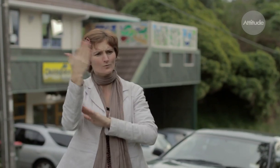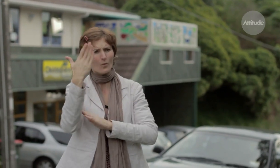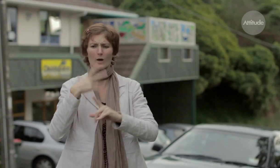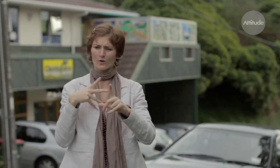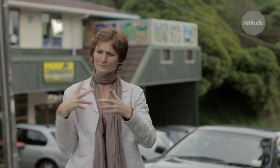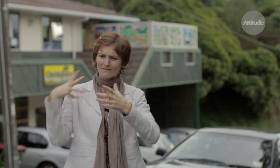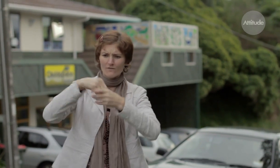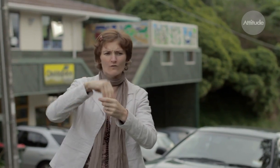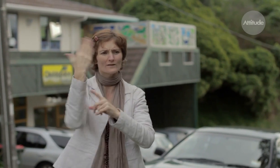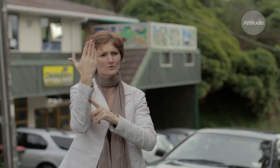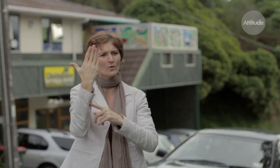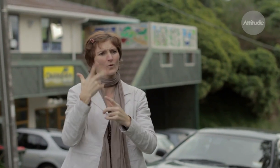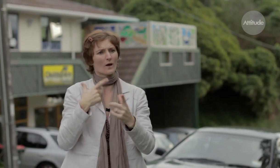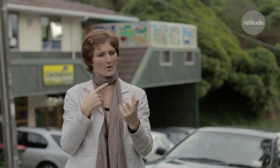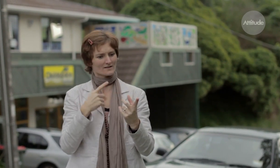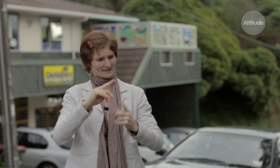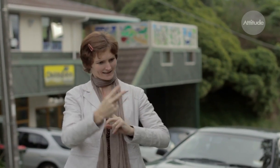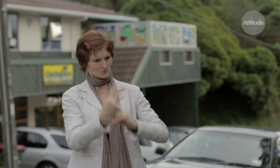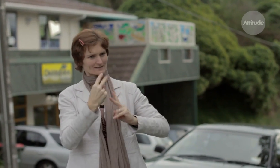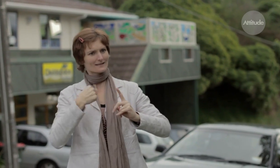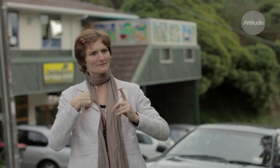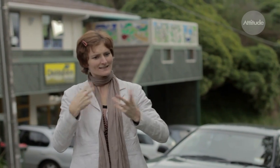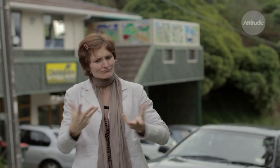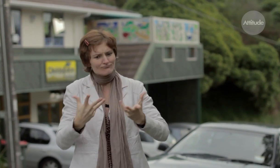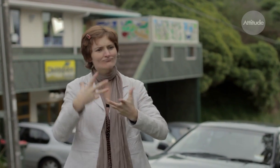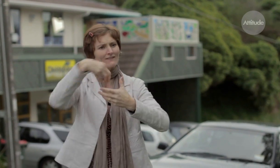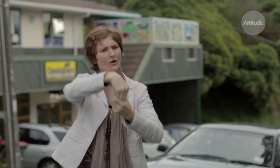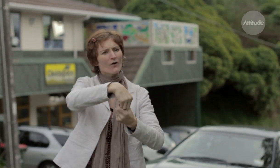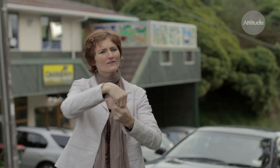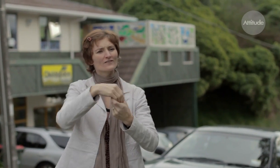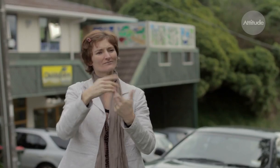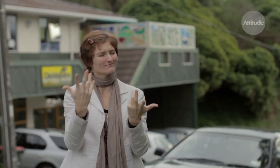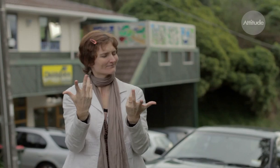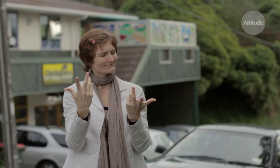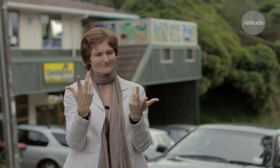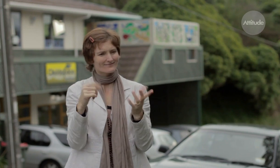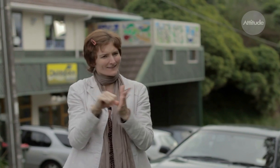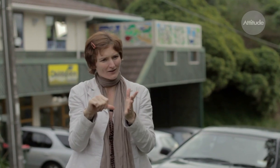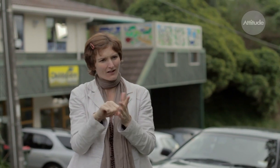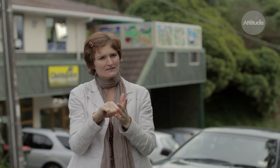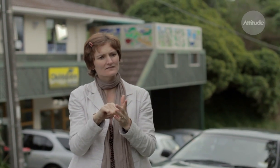be there. I want to be involved to support my son. I want him to see me encouraging him.